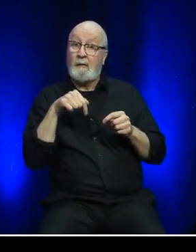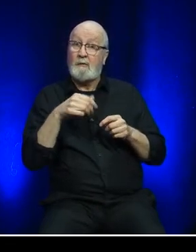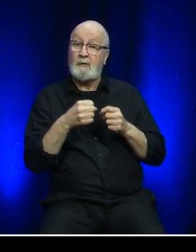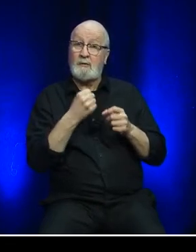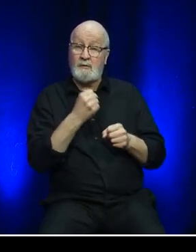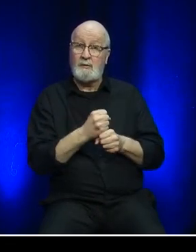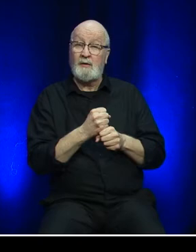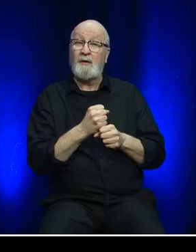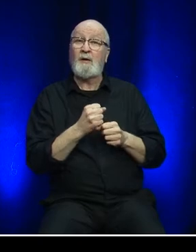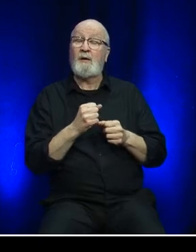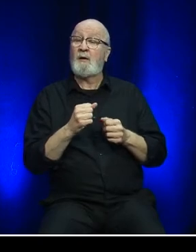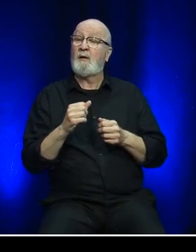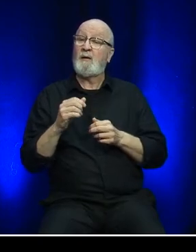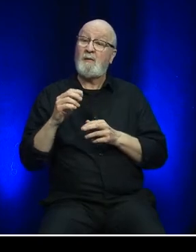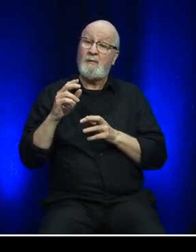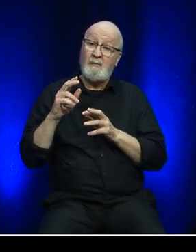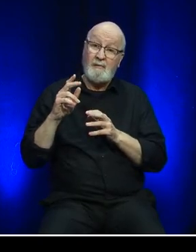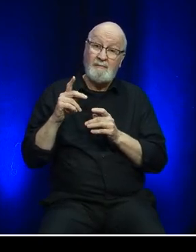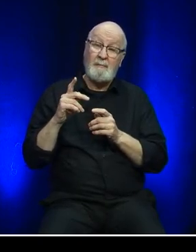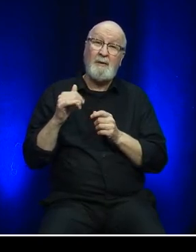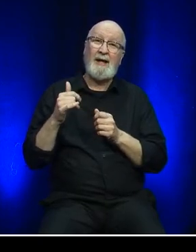including passenger restrictions, there was greater